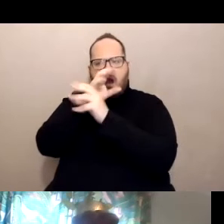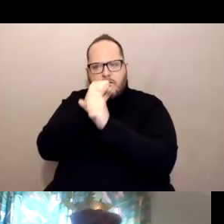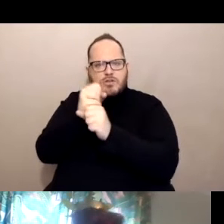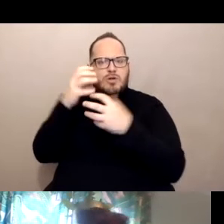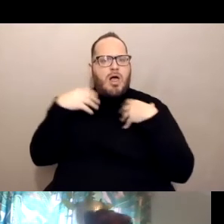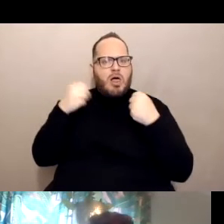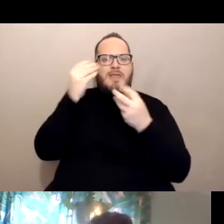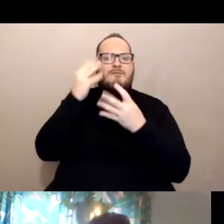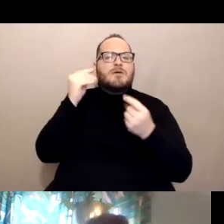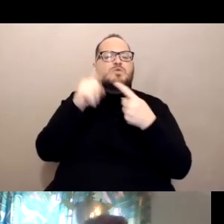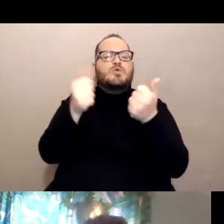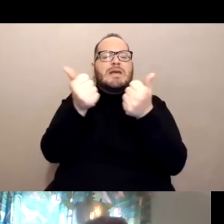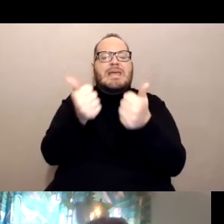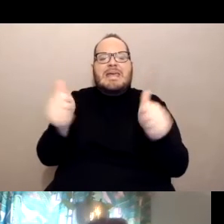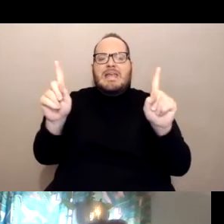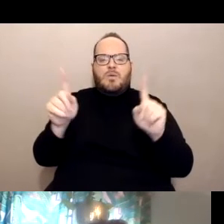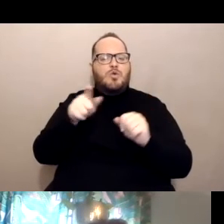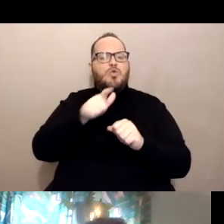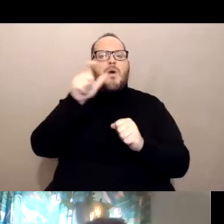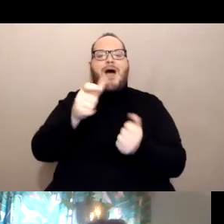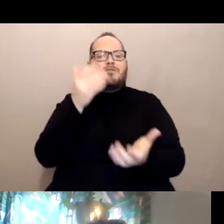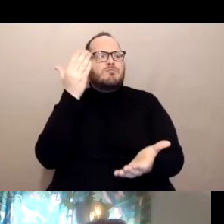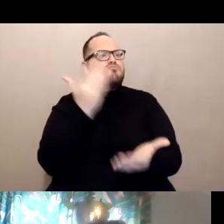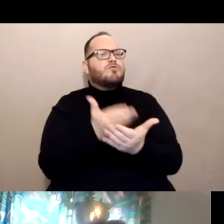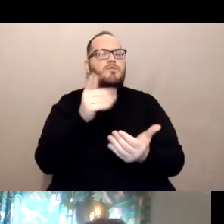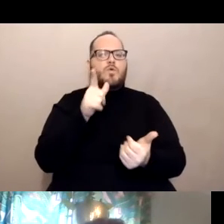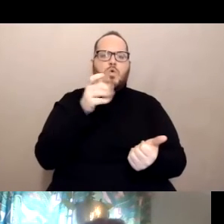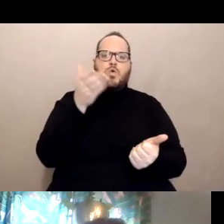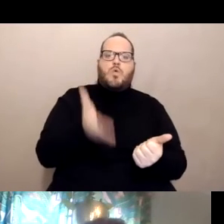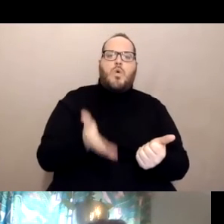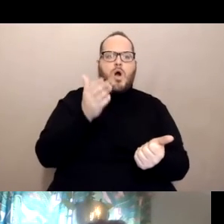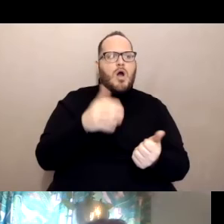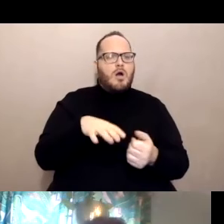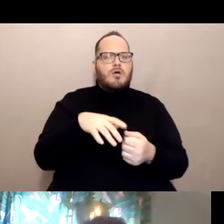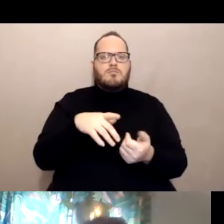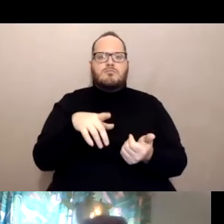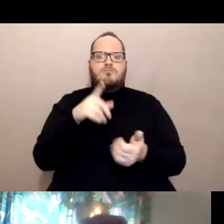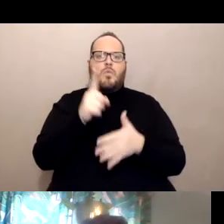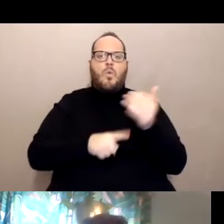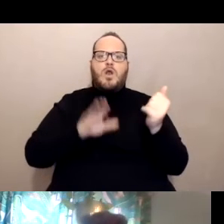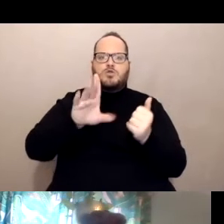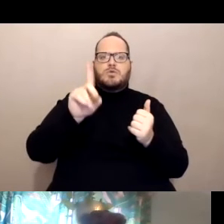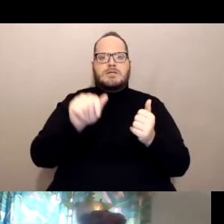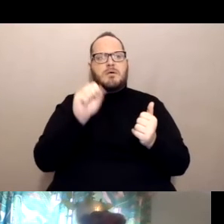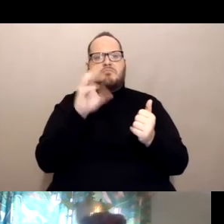That means you don't have to prove who you are and what you are and what your disability is in order to be vaccinated.